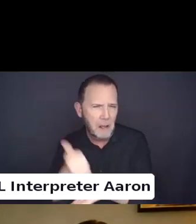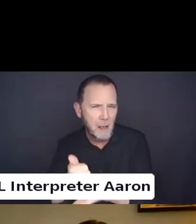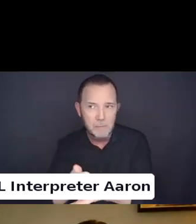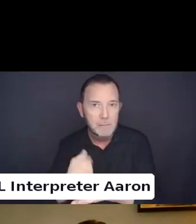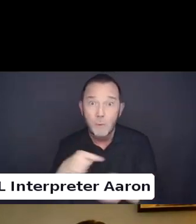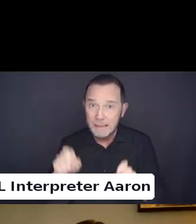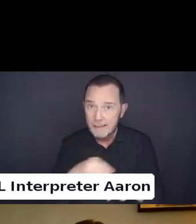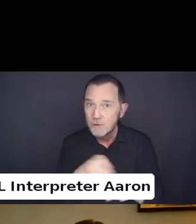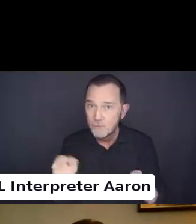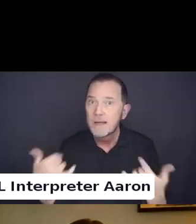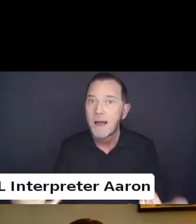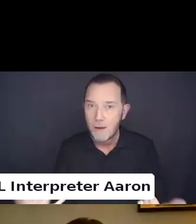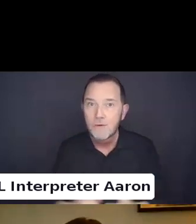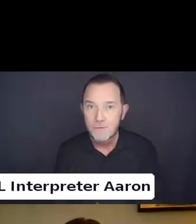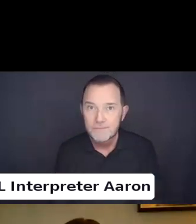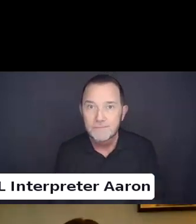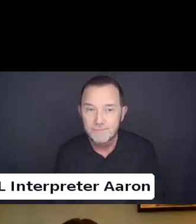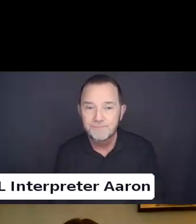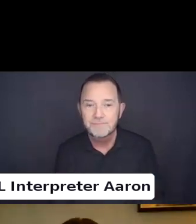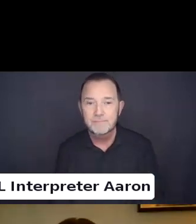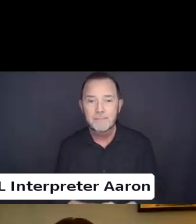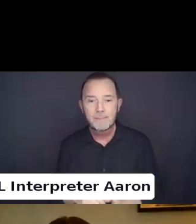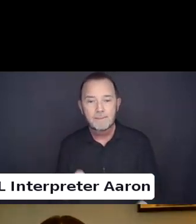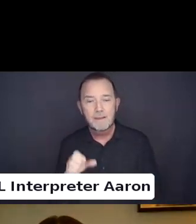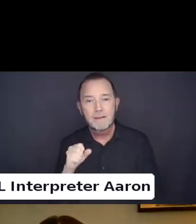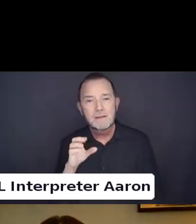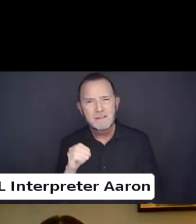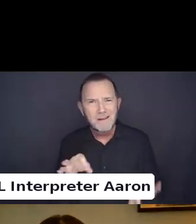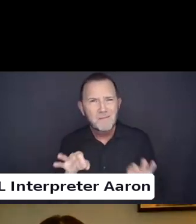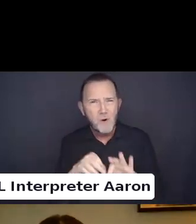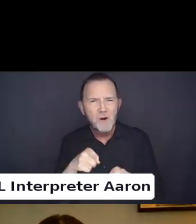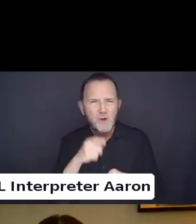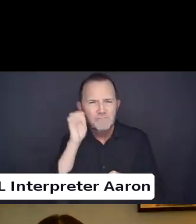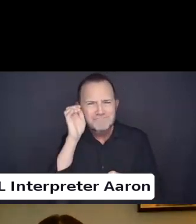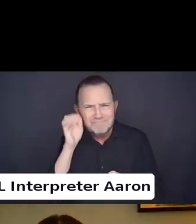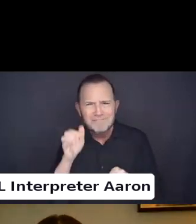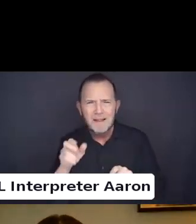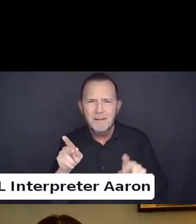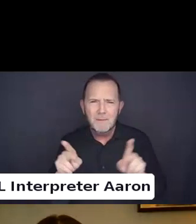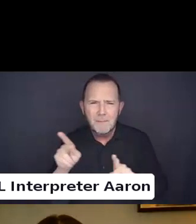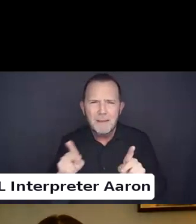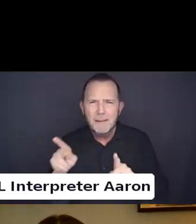I would just encourage people to listen to those around you. Find out how you can help.